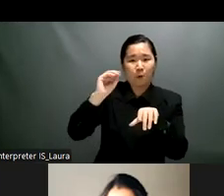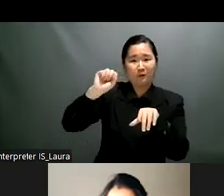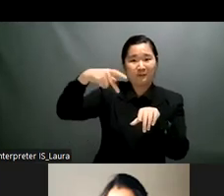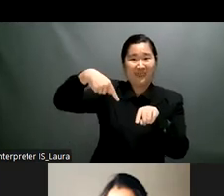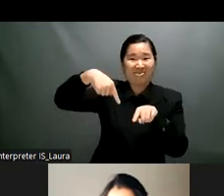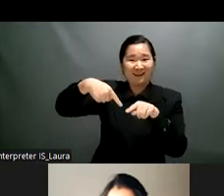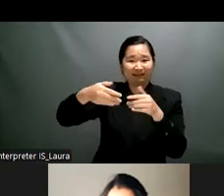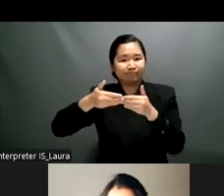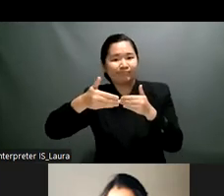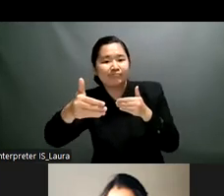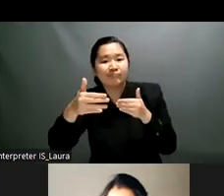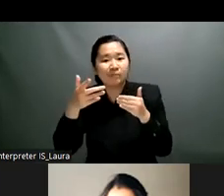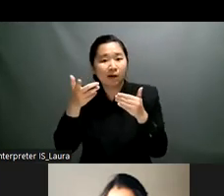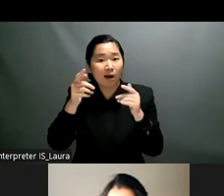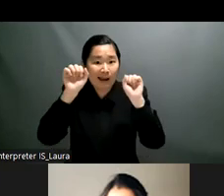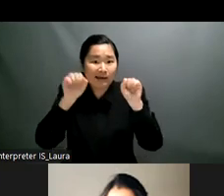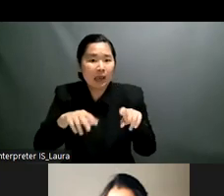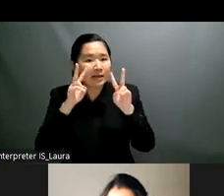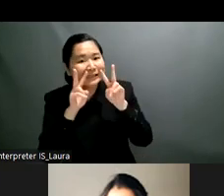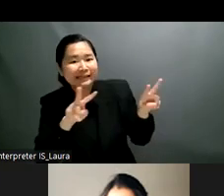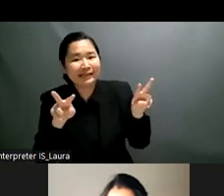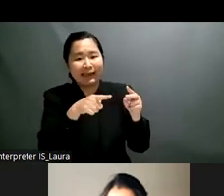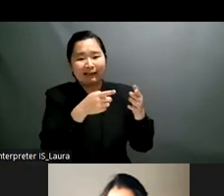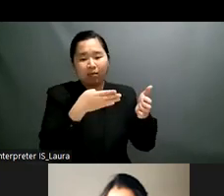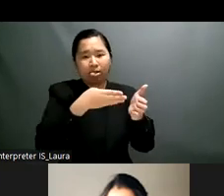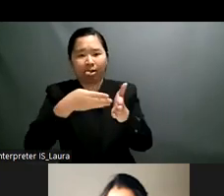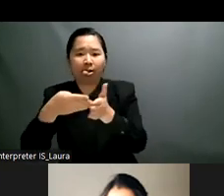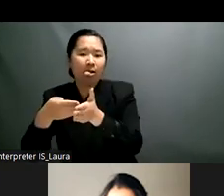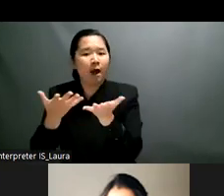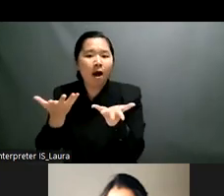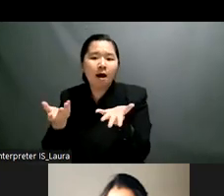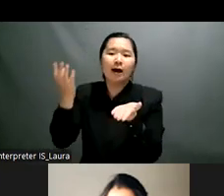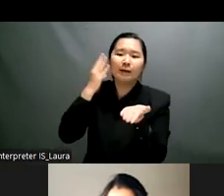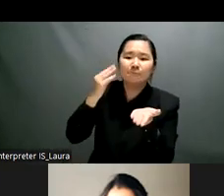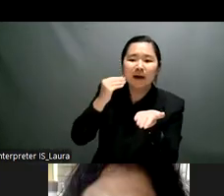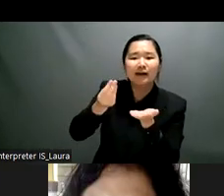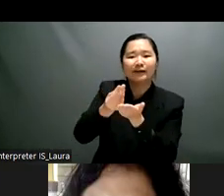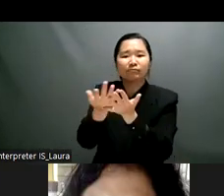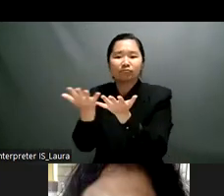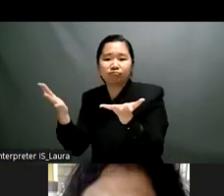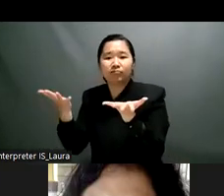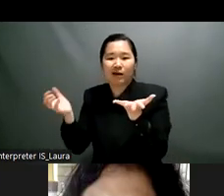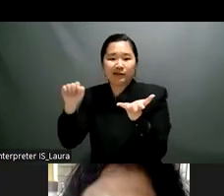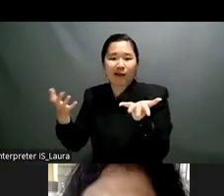as these discussions start tomorrow so to be able to highlight on the different barriers are listed